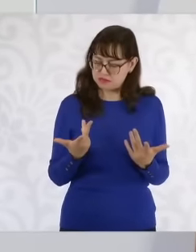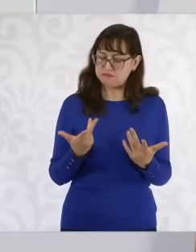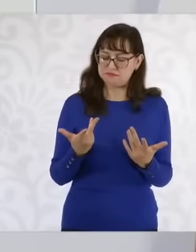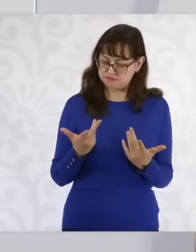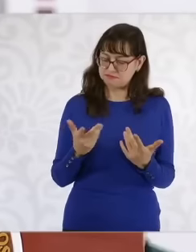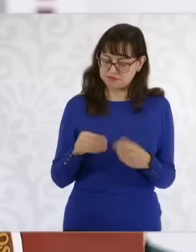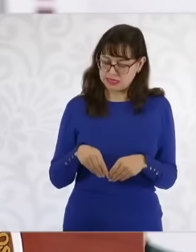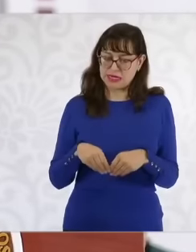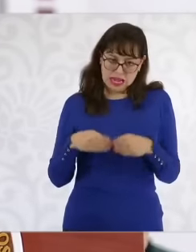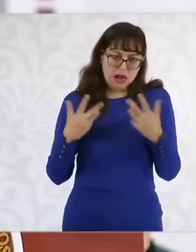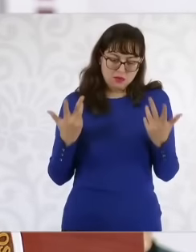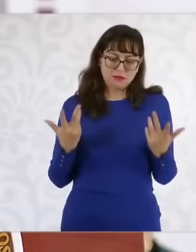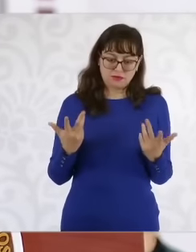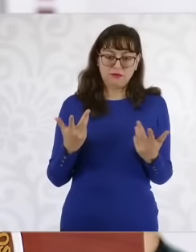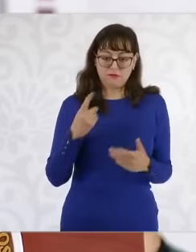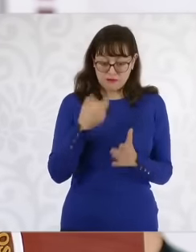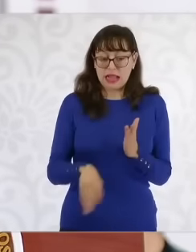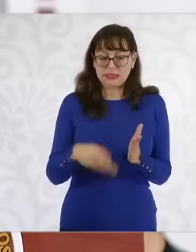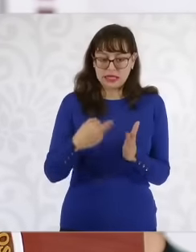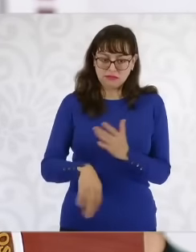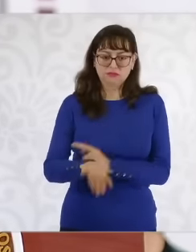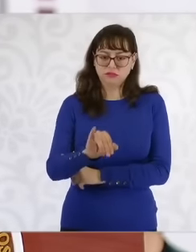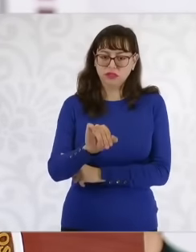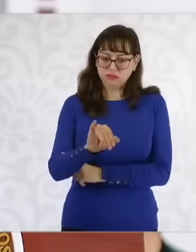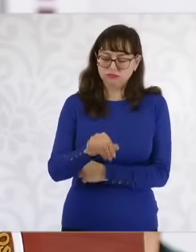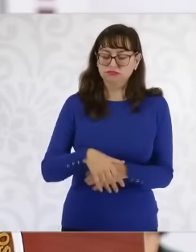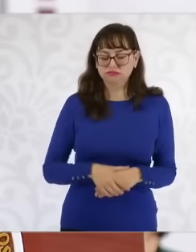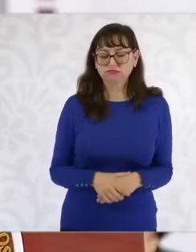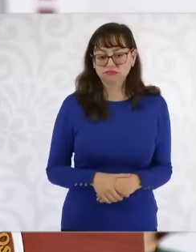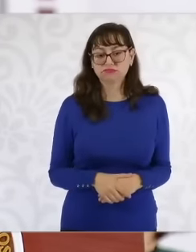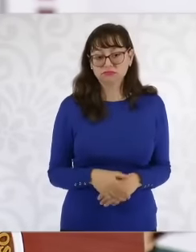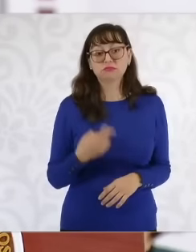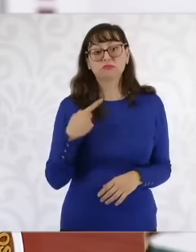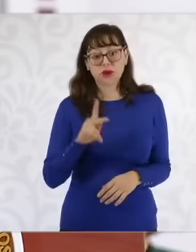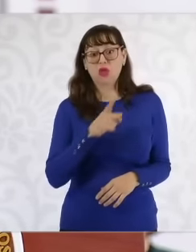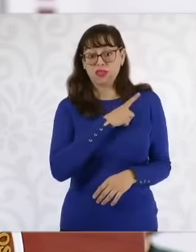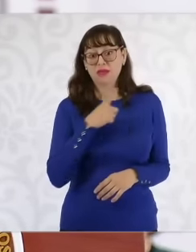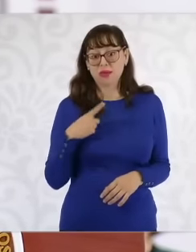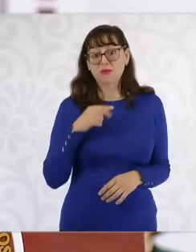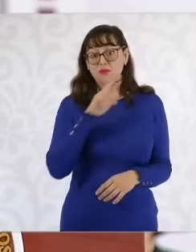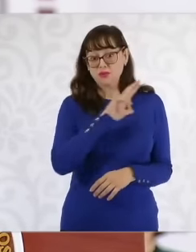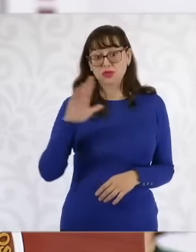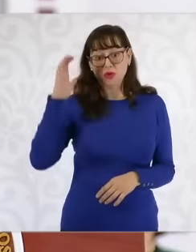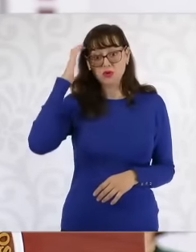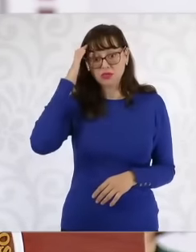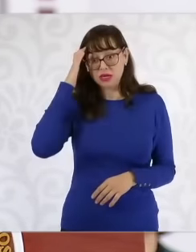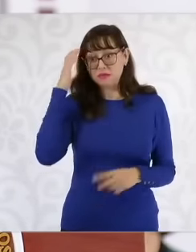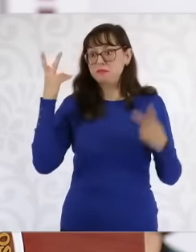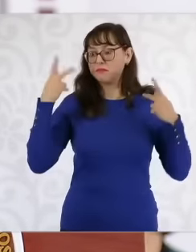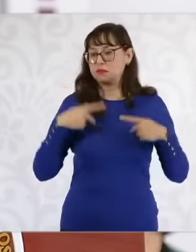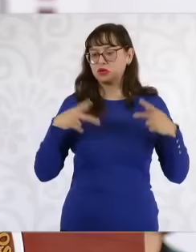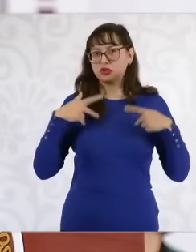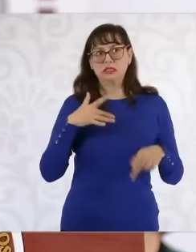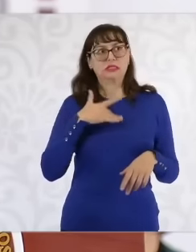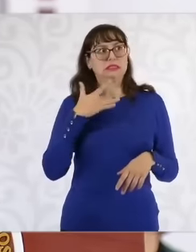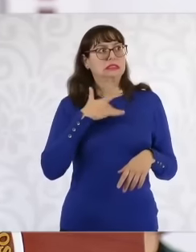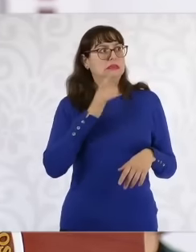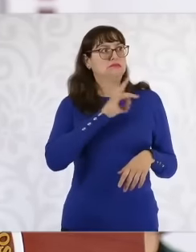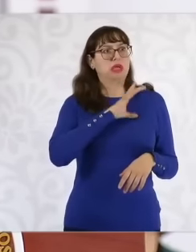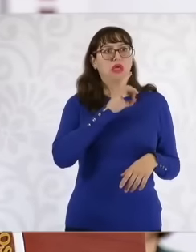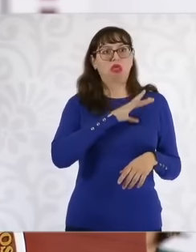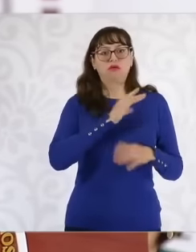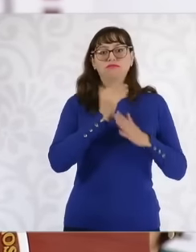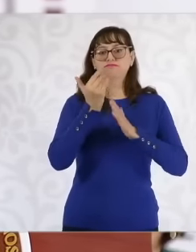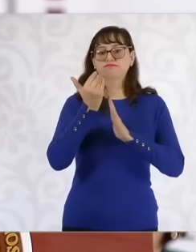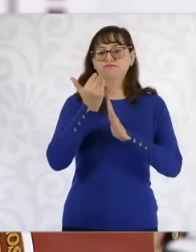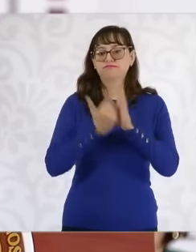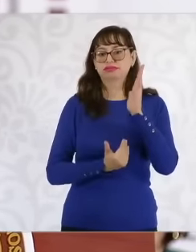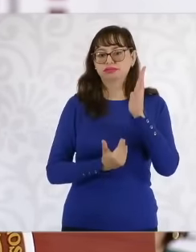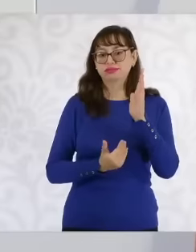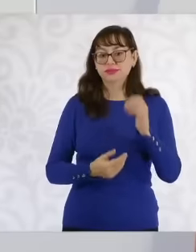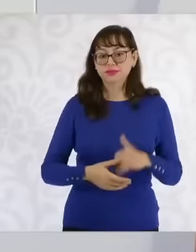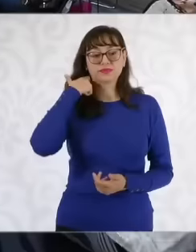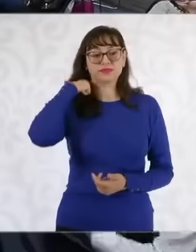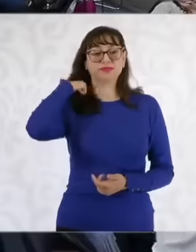course but we must recognize that there is a decrease recognized by the citizens themselves